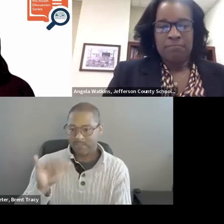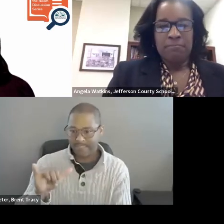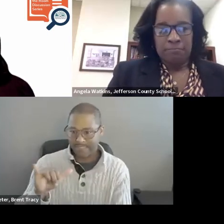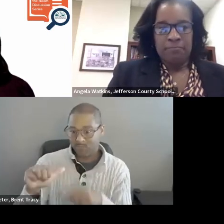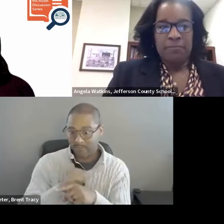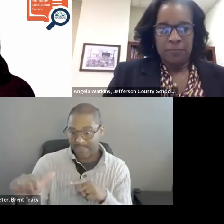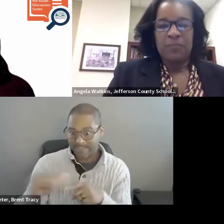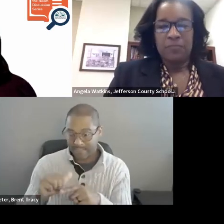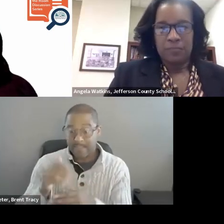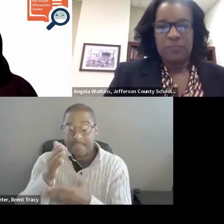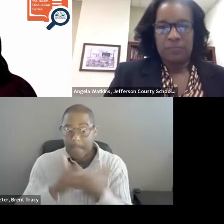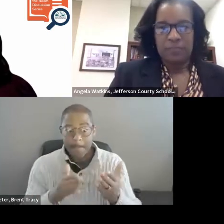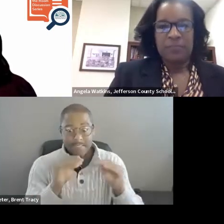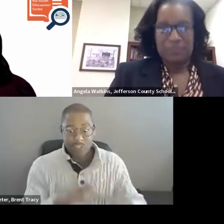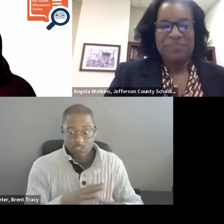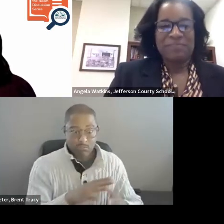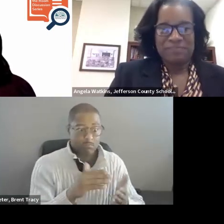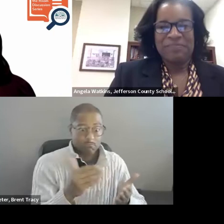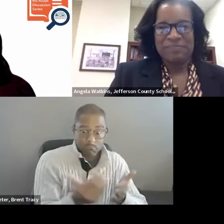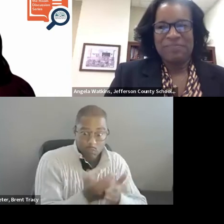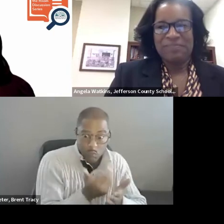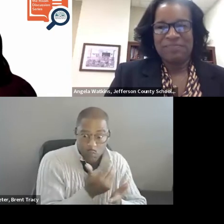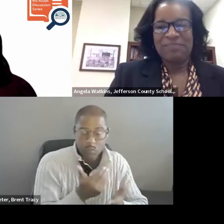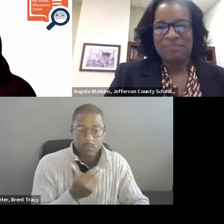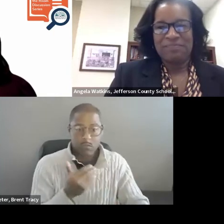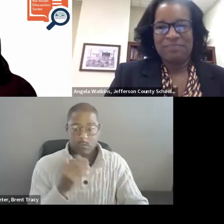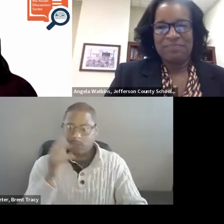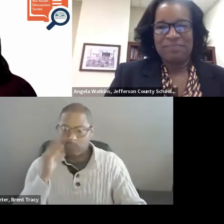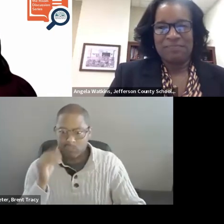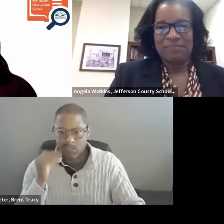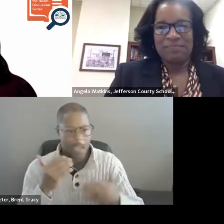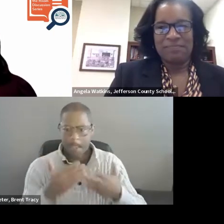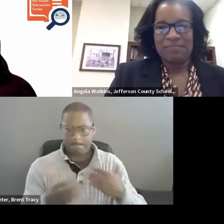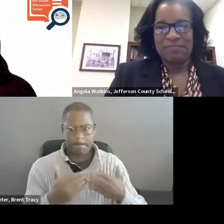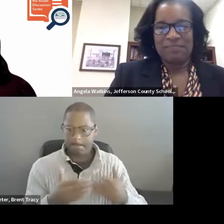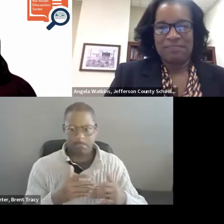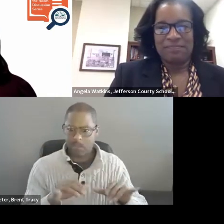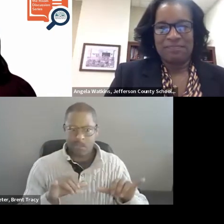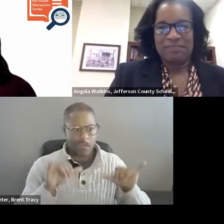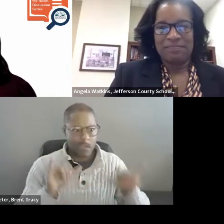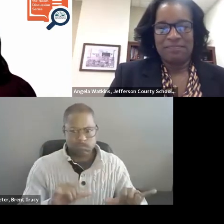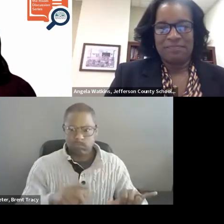novice or seasoned - to embrace the science of reading and these practices.